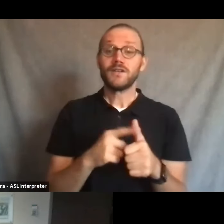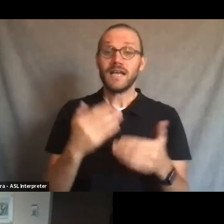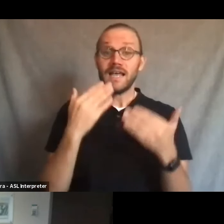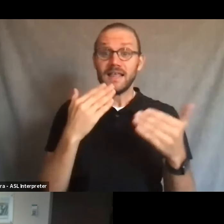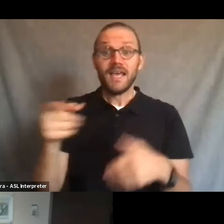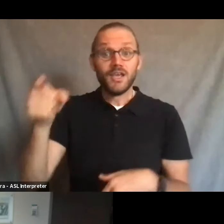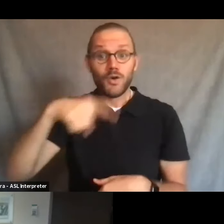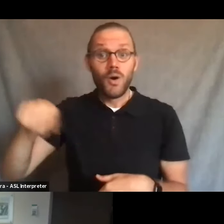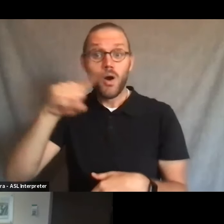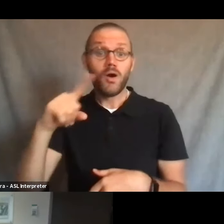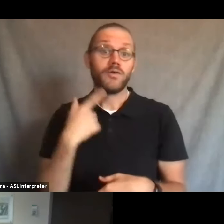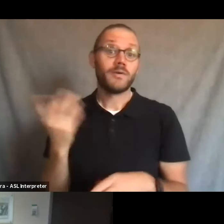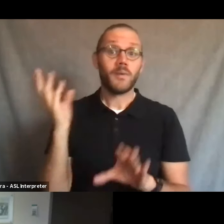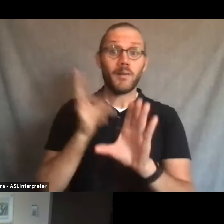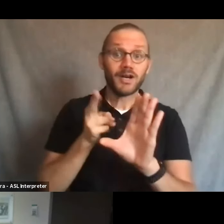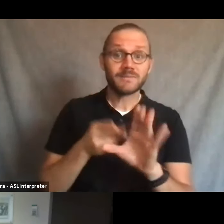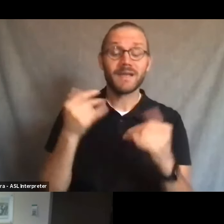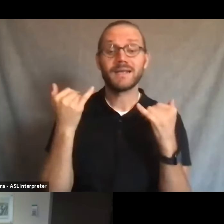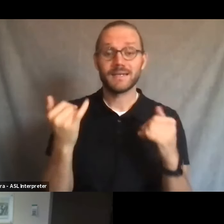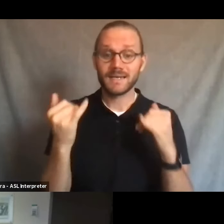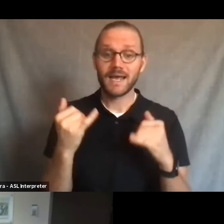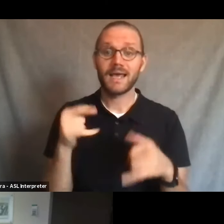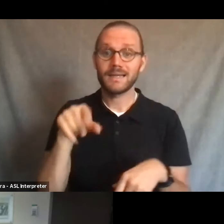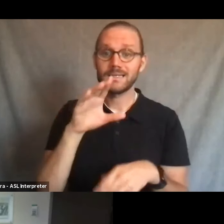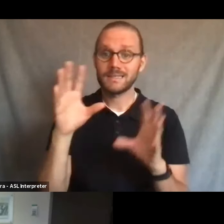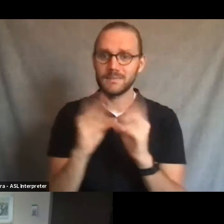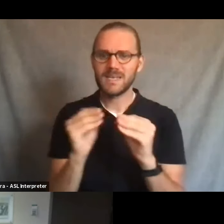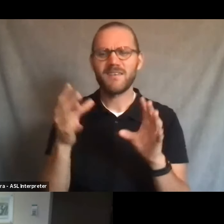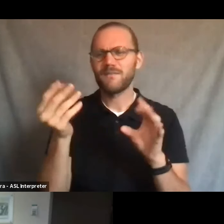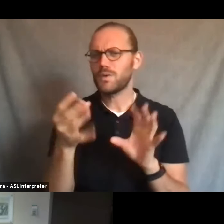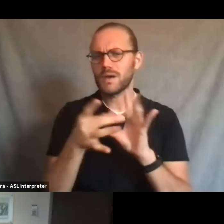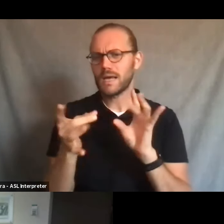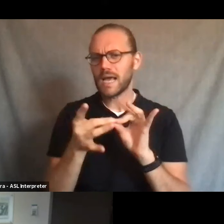and all those that participated today. I just wanna make a couple of comments as we wrap up.